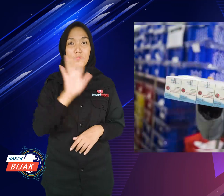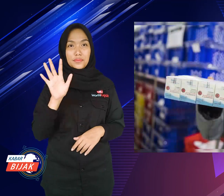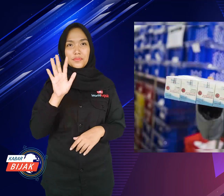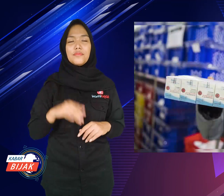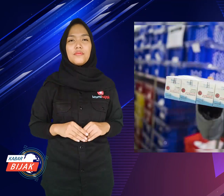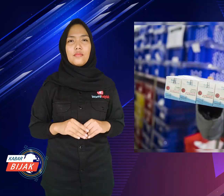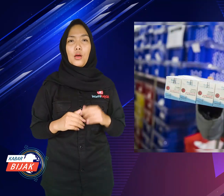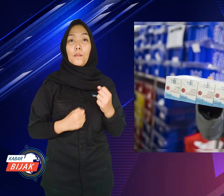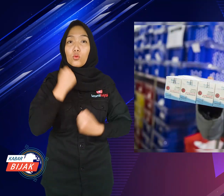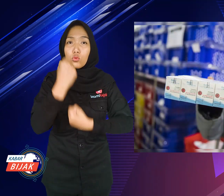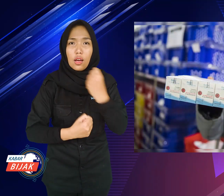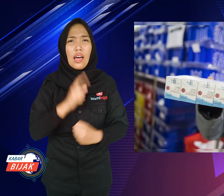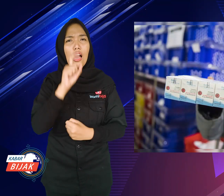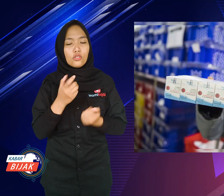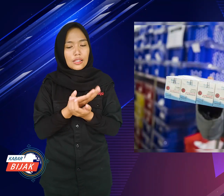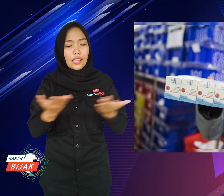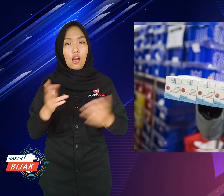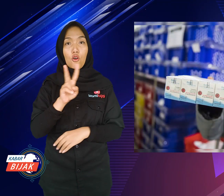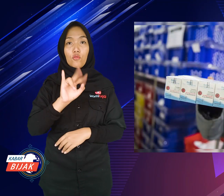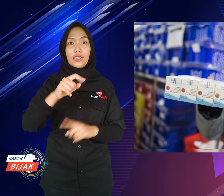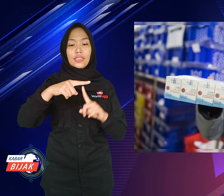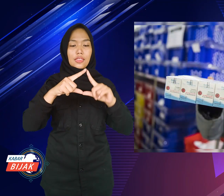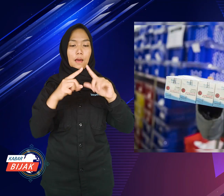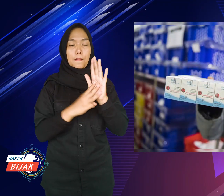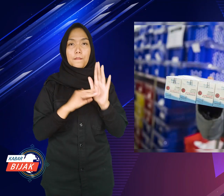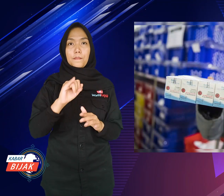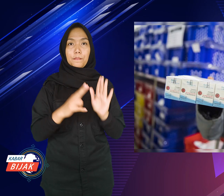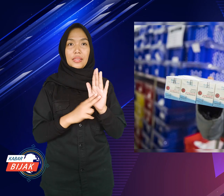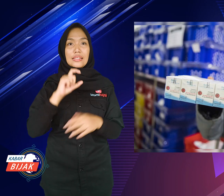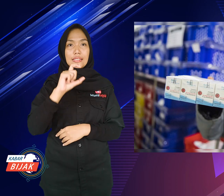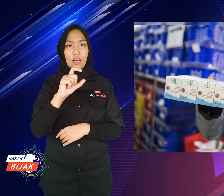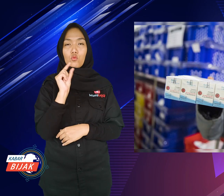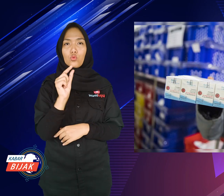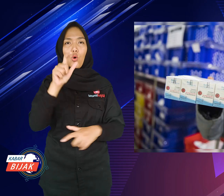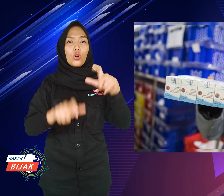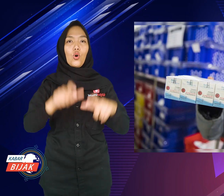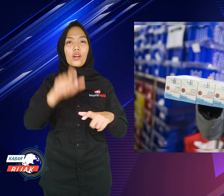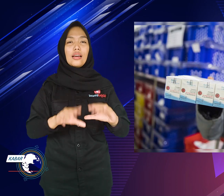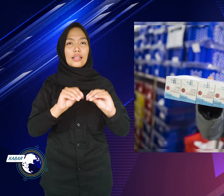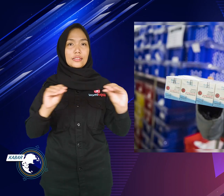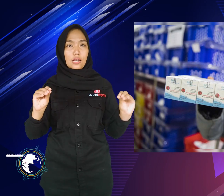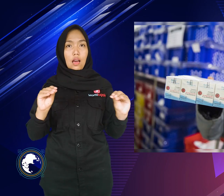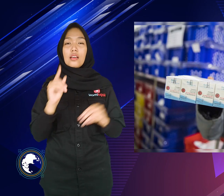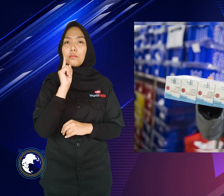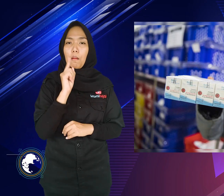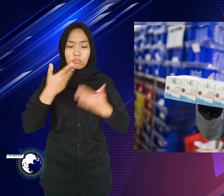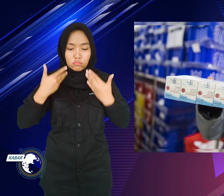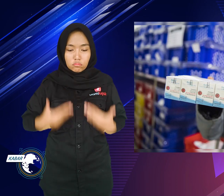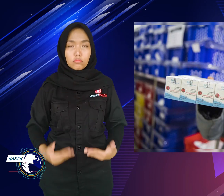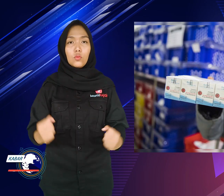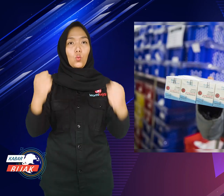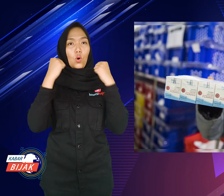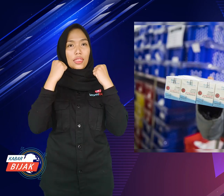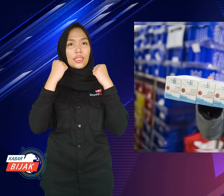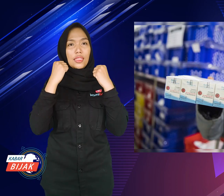5. The company must provide vitamin C for employees, so that the body remains strong.